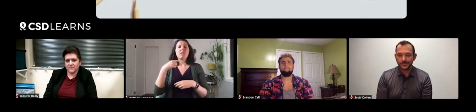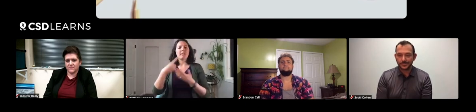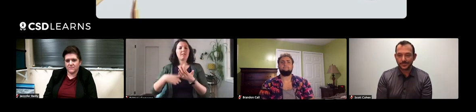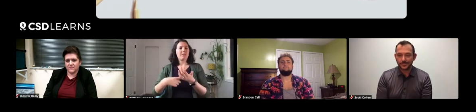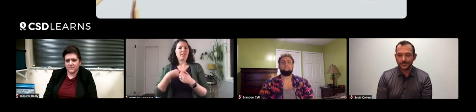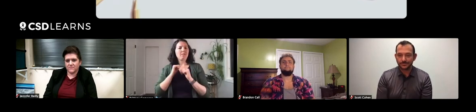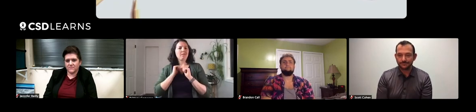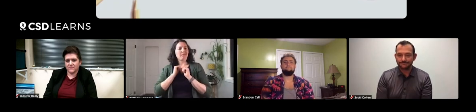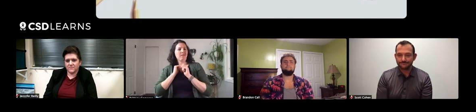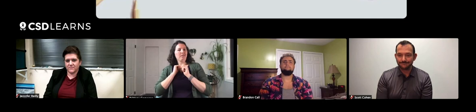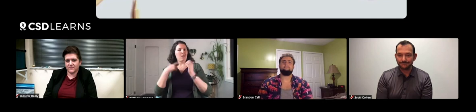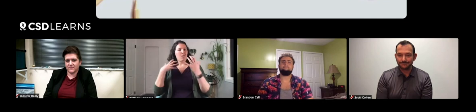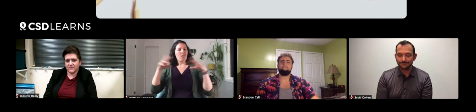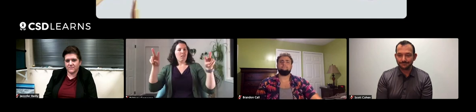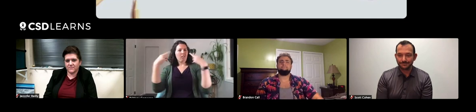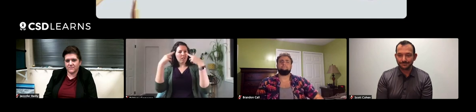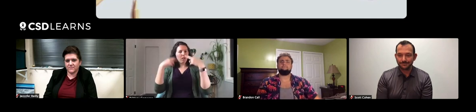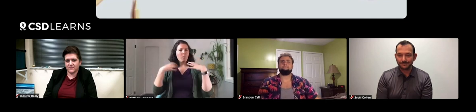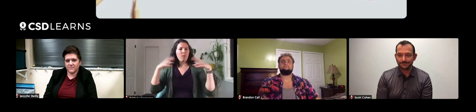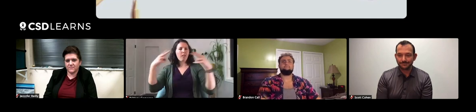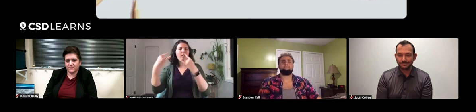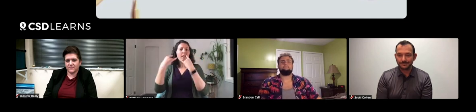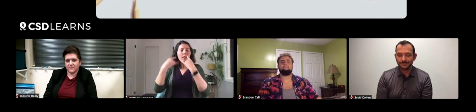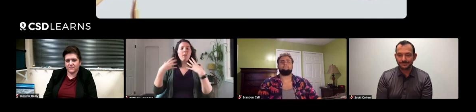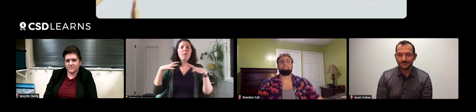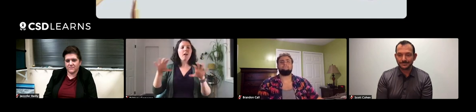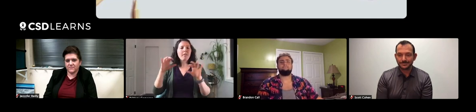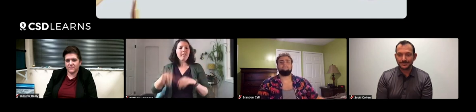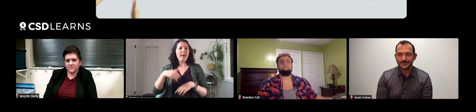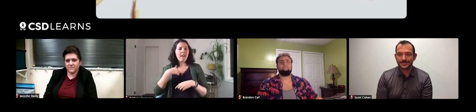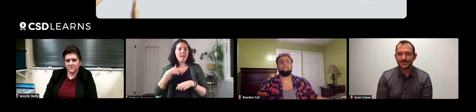Sometimes, I would shy away from asking these questions because I didn't want to be mocked